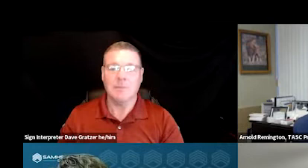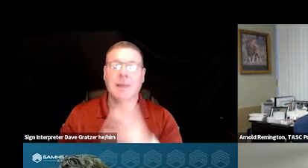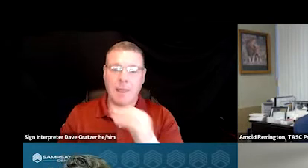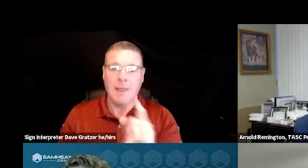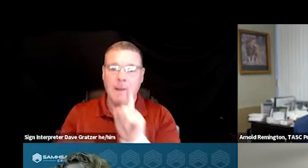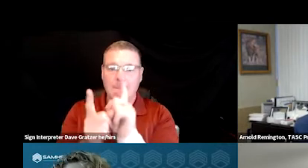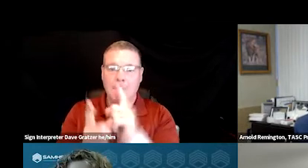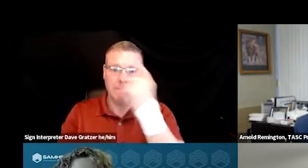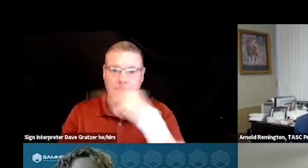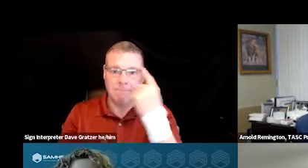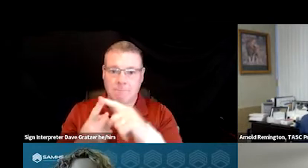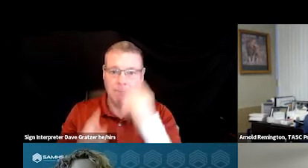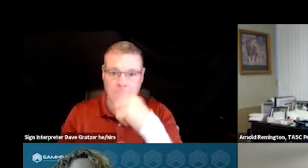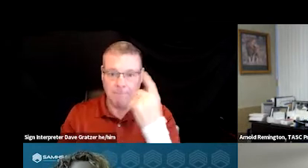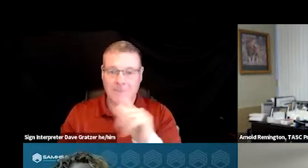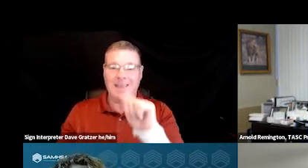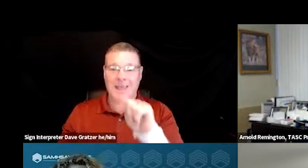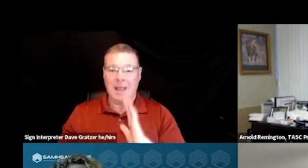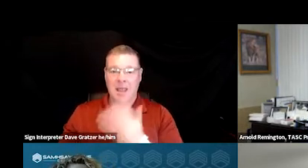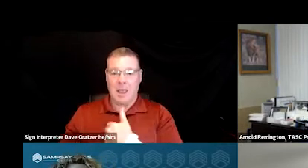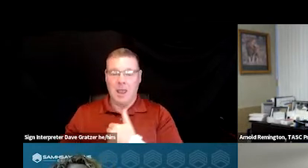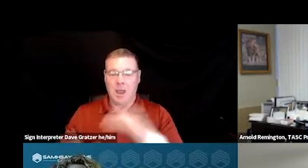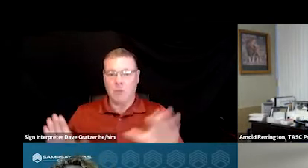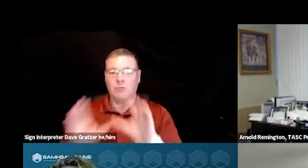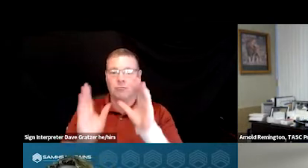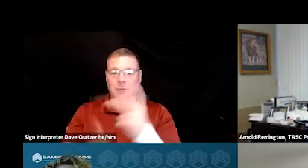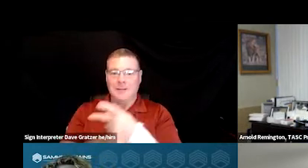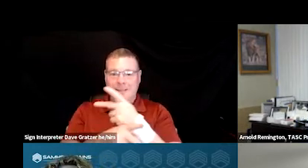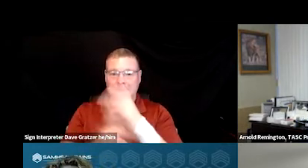face to face at our Crisis Care Center. Next slide please.